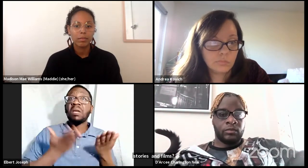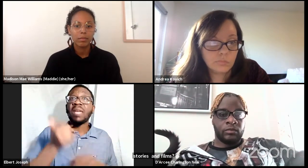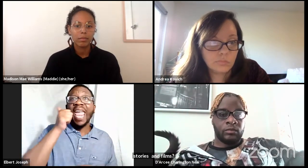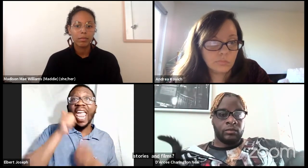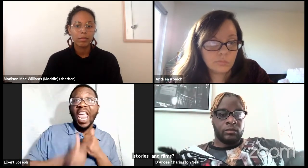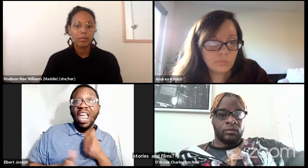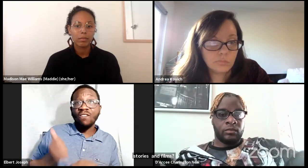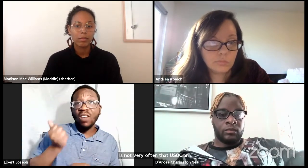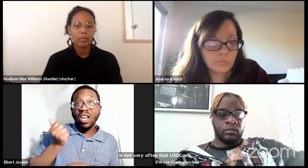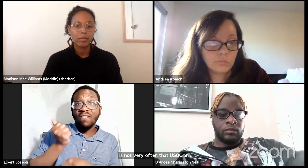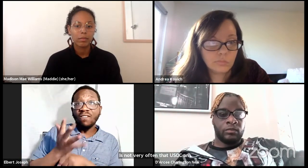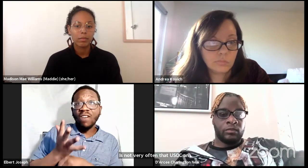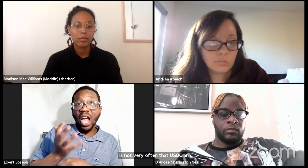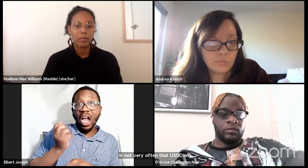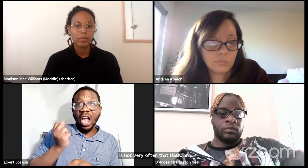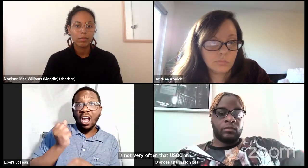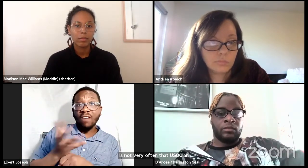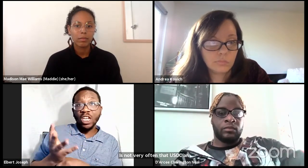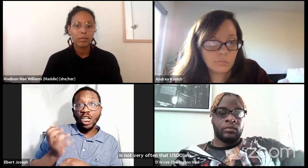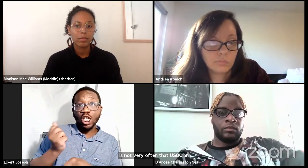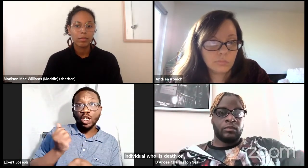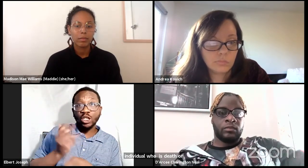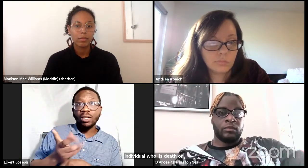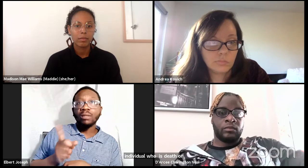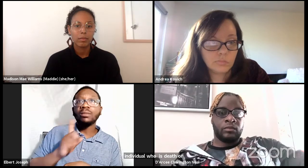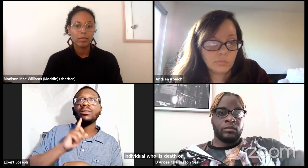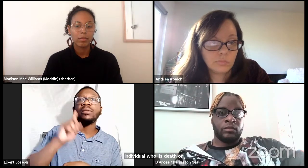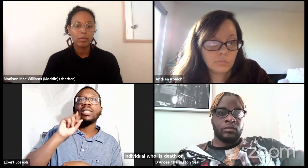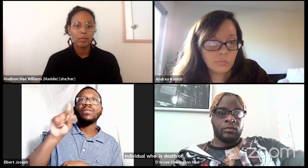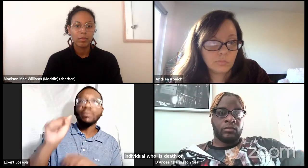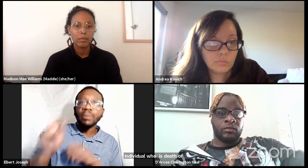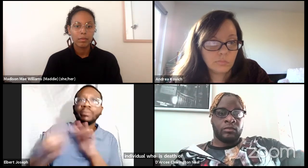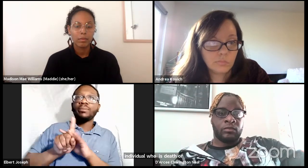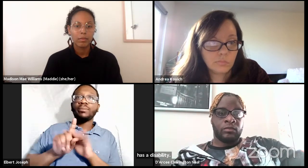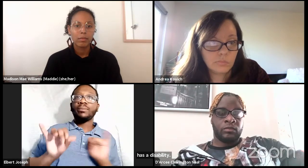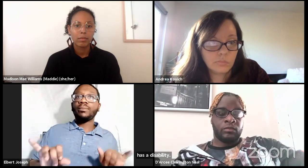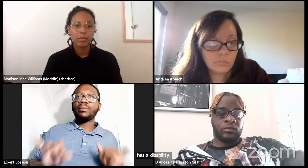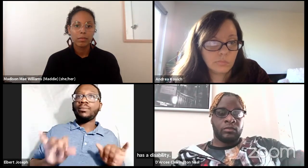and you have to think maybe what, every five years